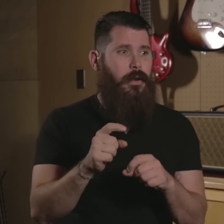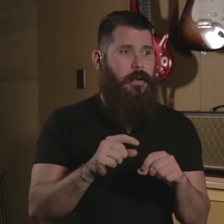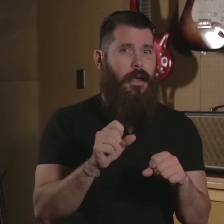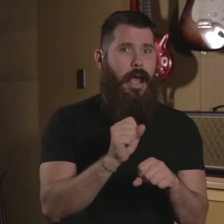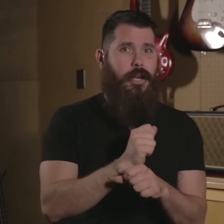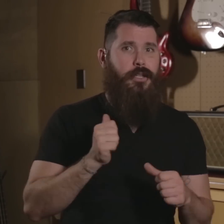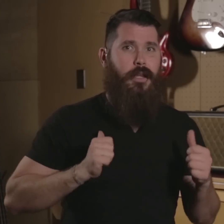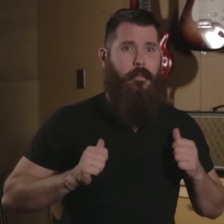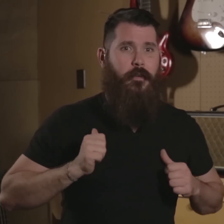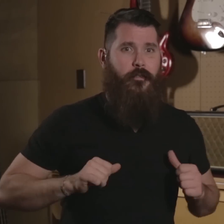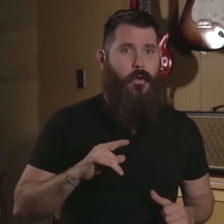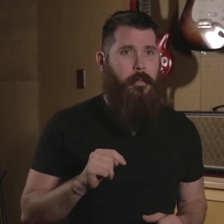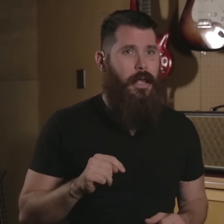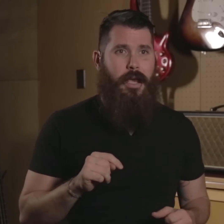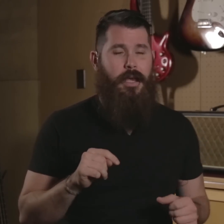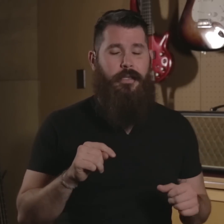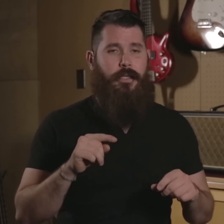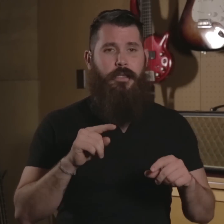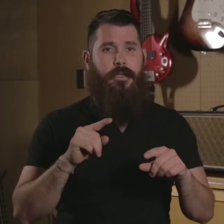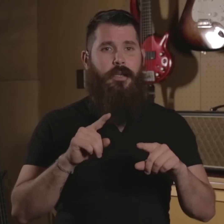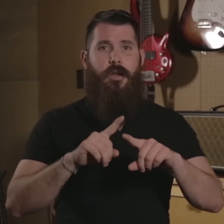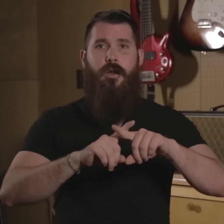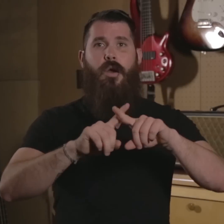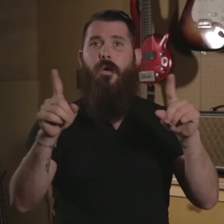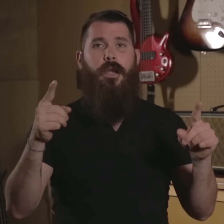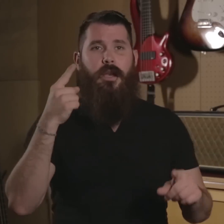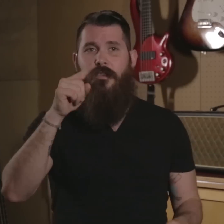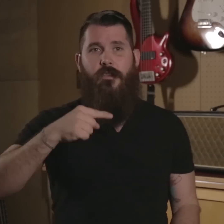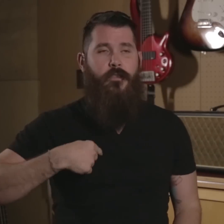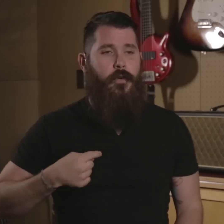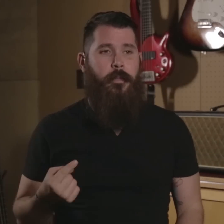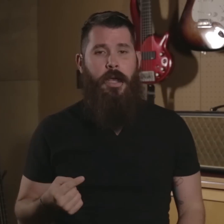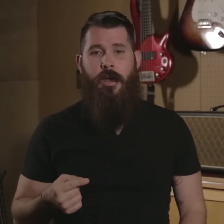actually just performing it. It's totally different for me.